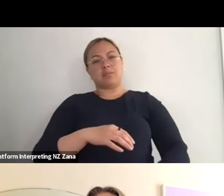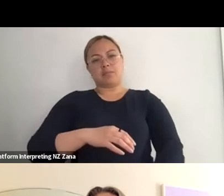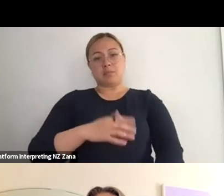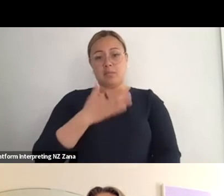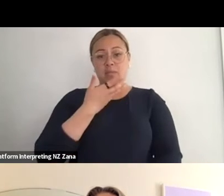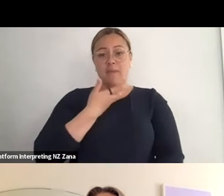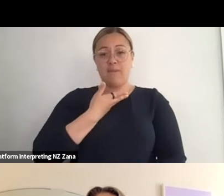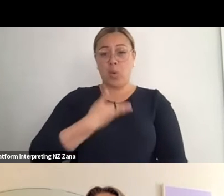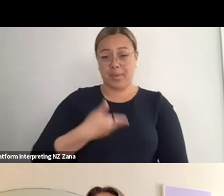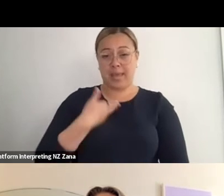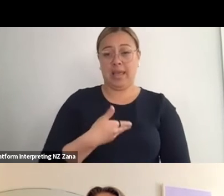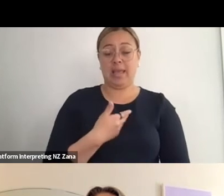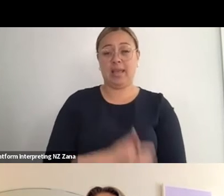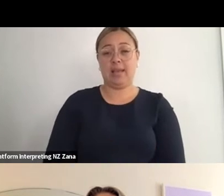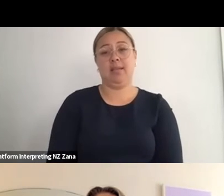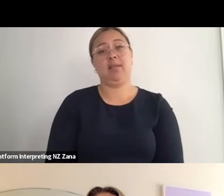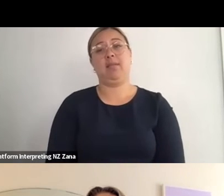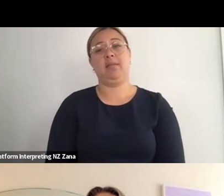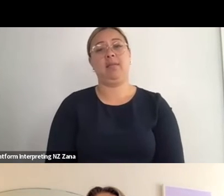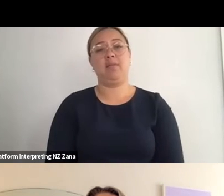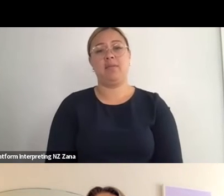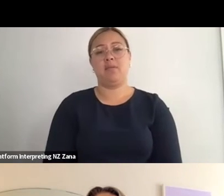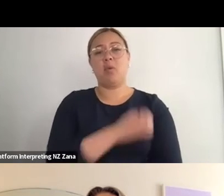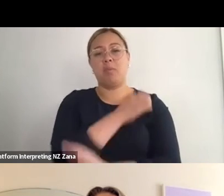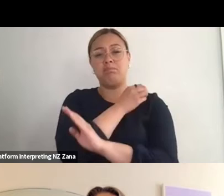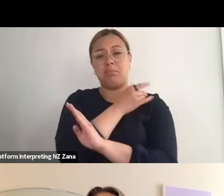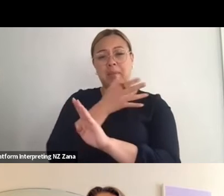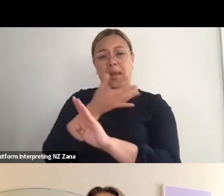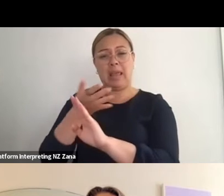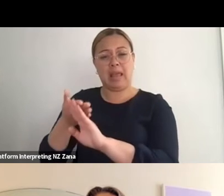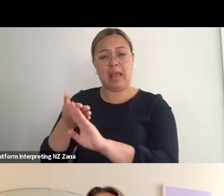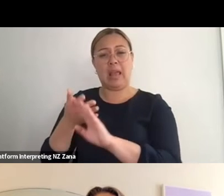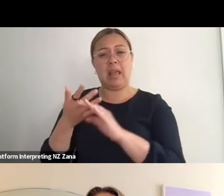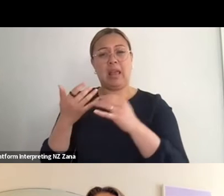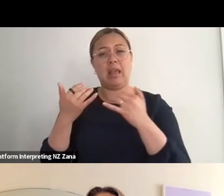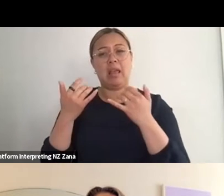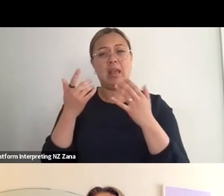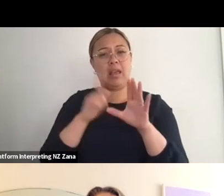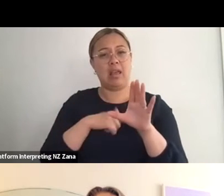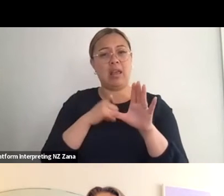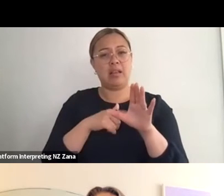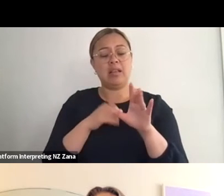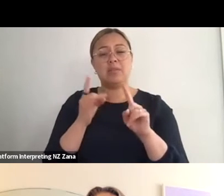for years, for many years since, particularly since Nadia came on board as my producer,